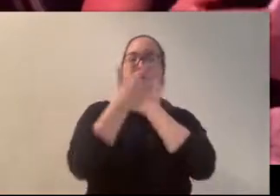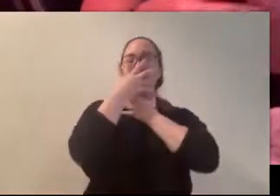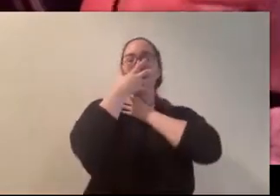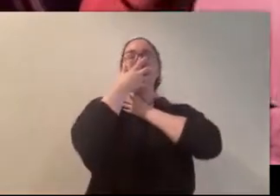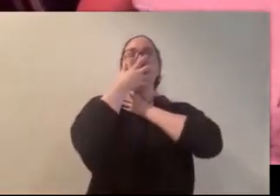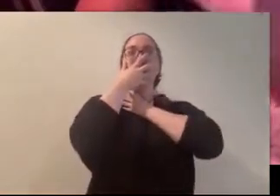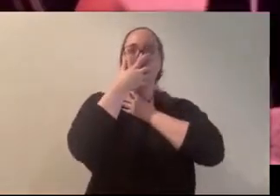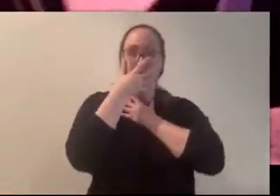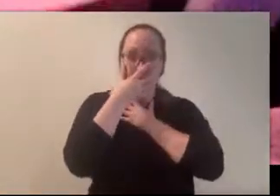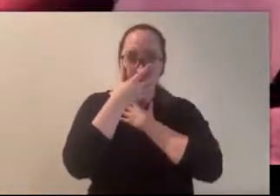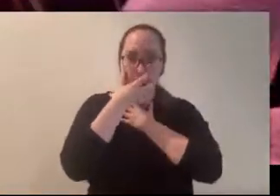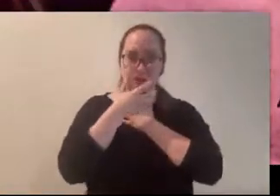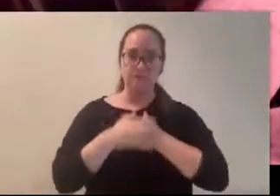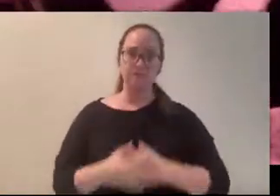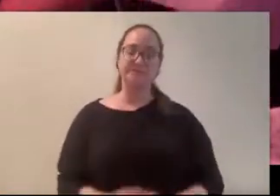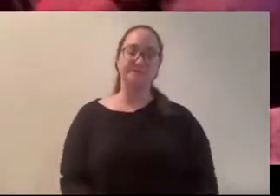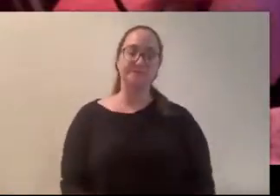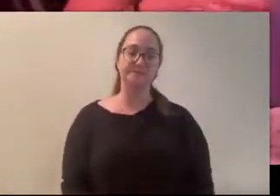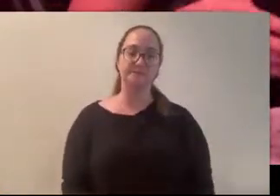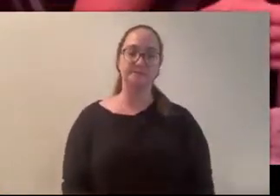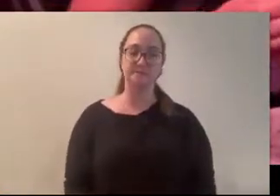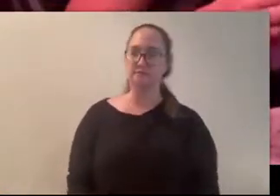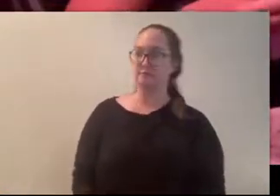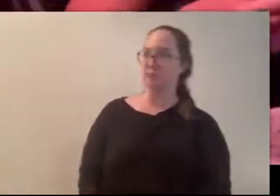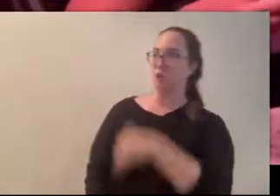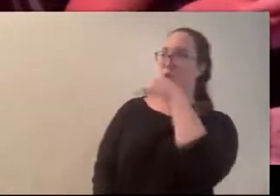(Thomas) god damn.. (Carly)